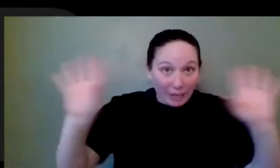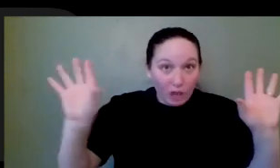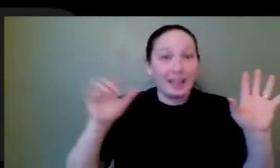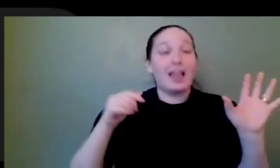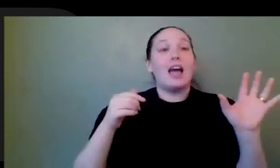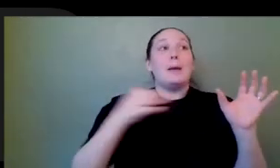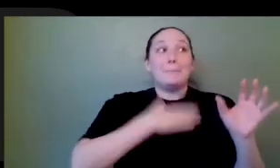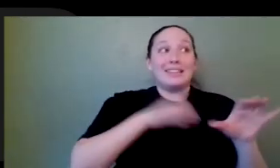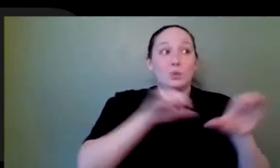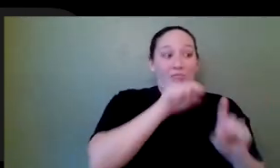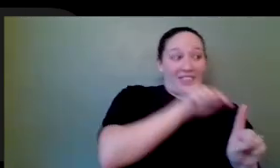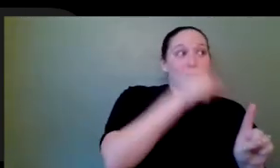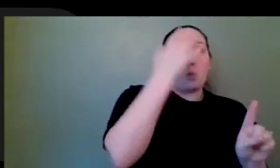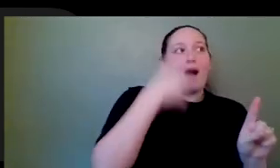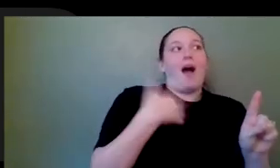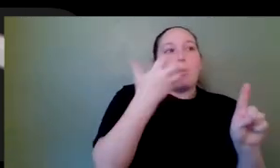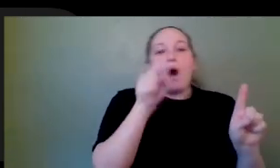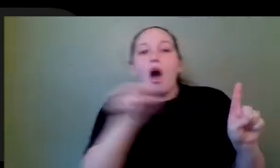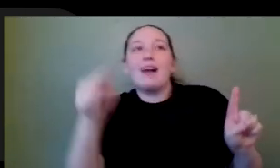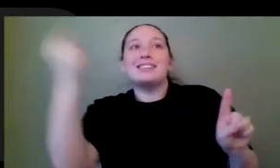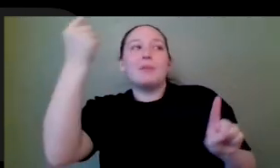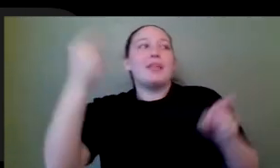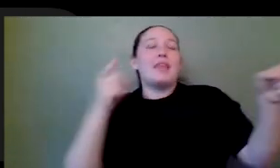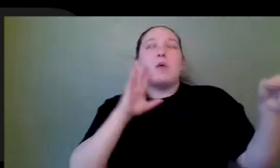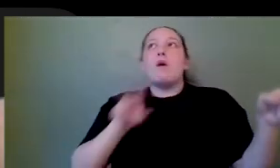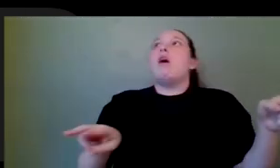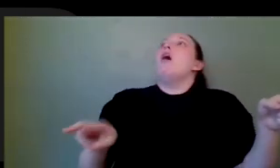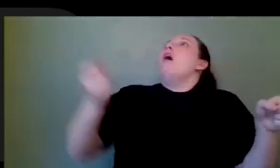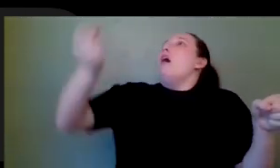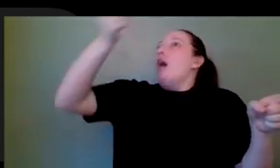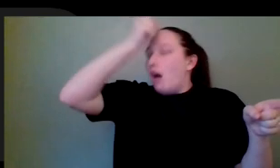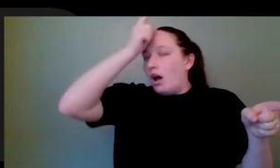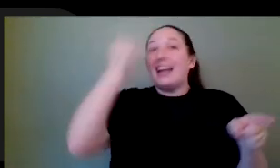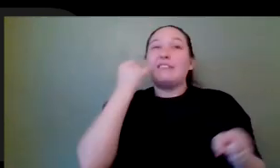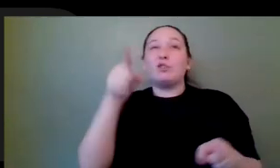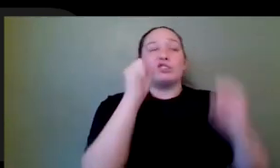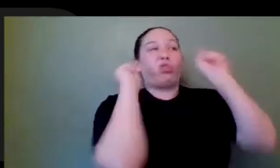respect you so much more than someone who just drops a turd on their plate and says, do your stuff. You know what I mean? Like being able to